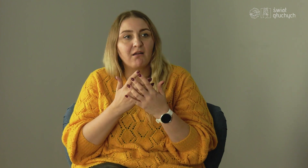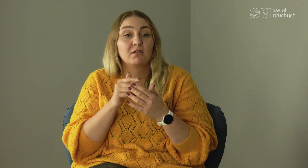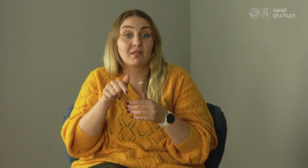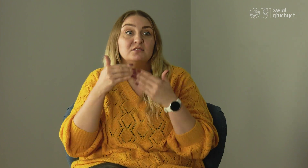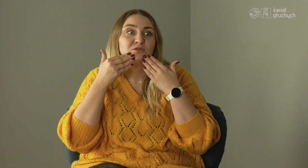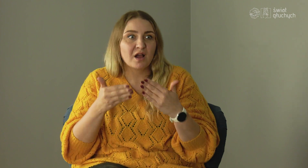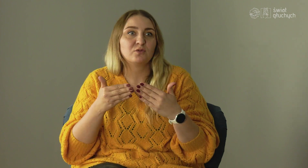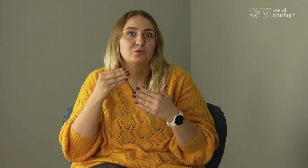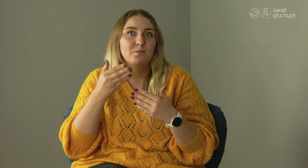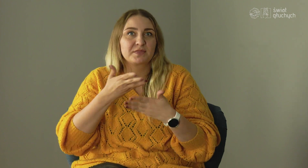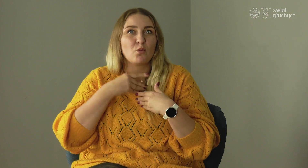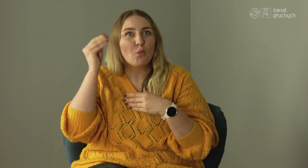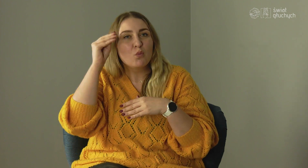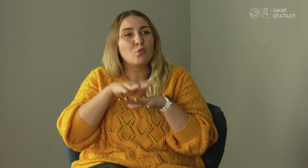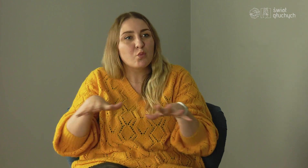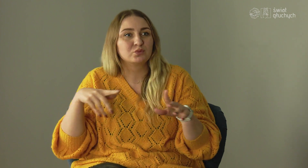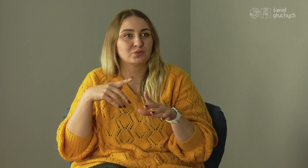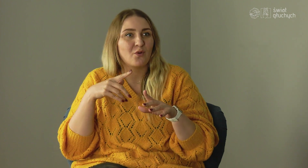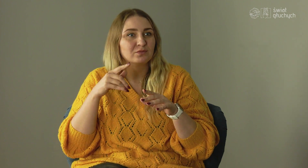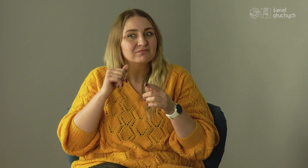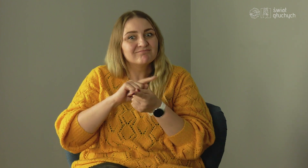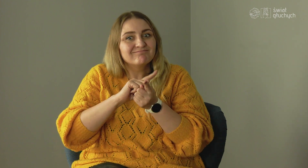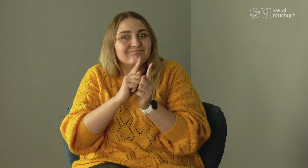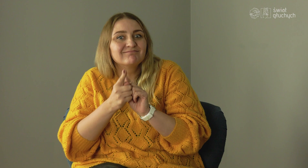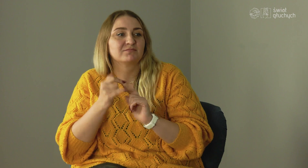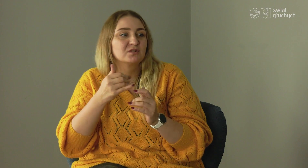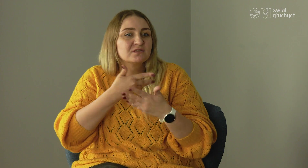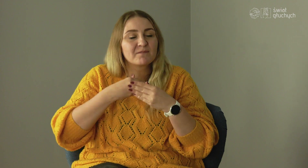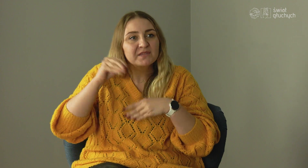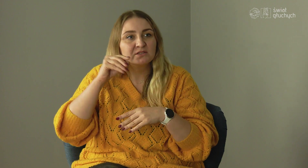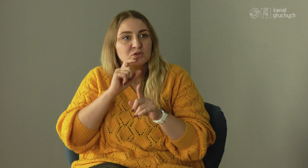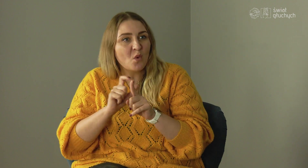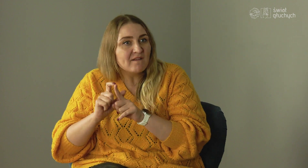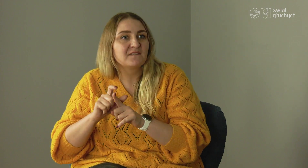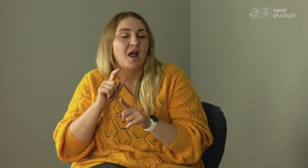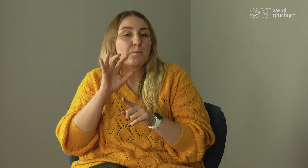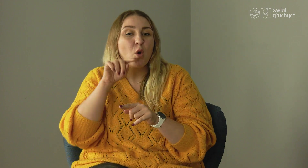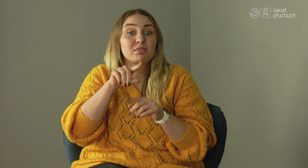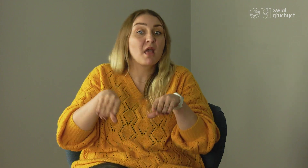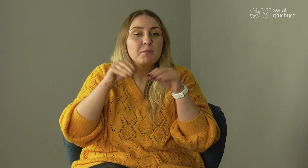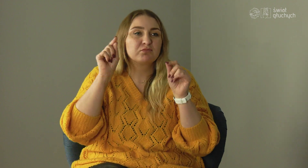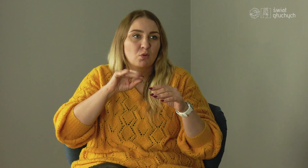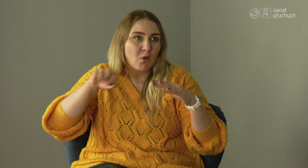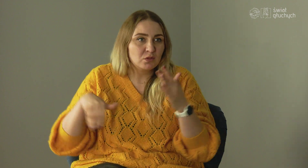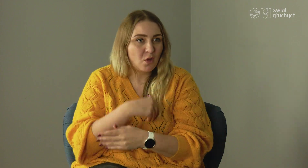But that's what helped me in developing my vocabulary, for example, I had to learn it all over again,